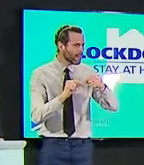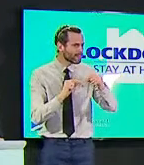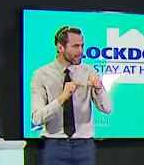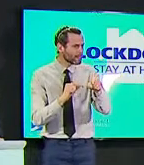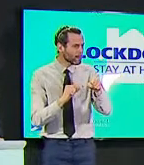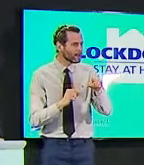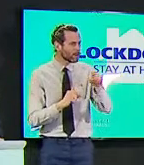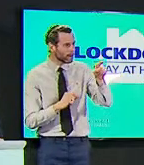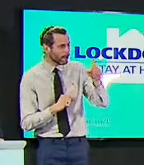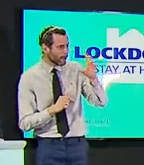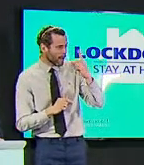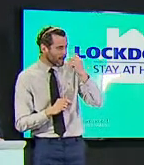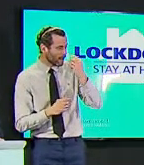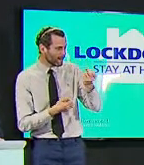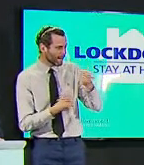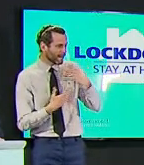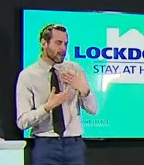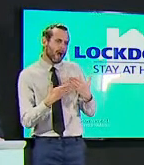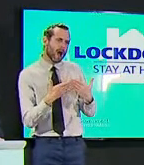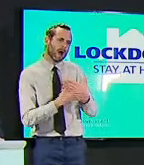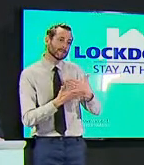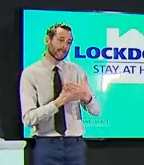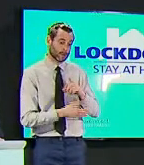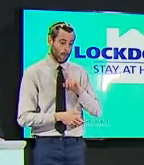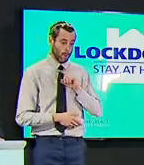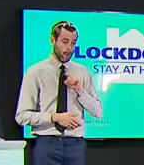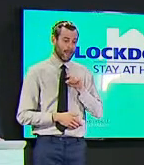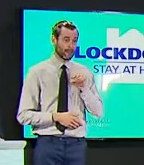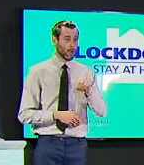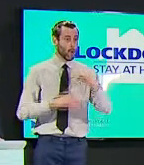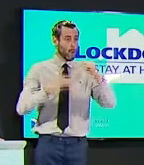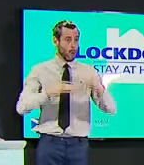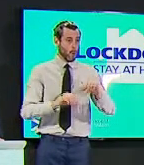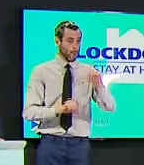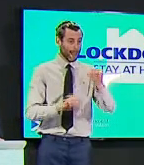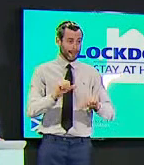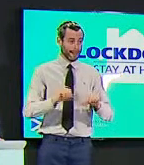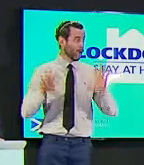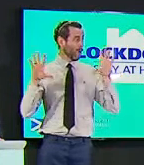with many clubs now in the lower reaches having not played the game for for more than two months